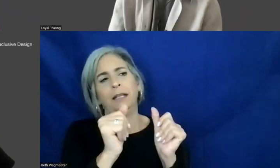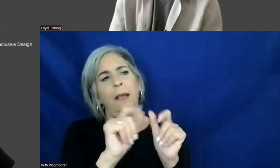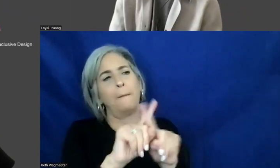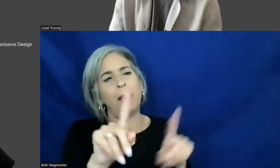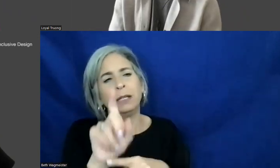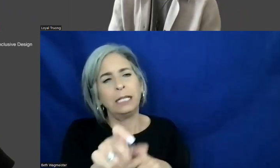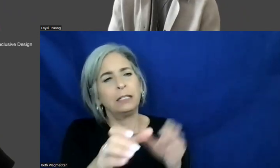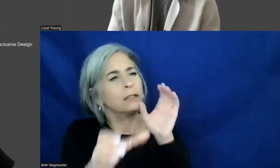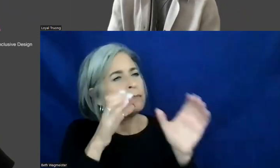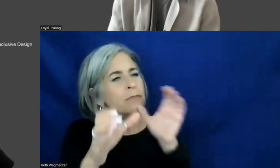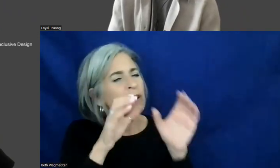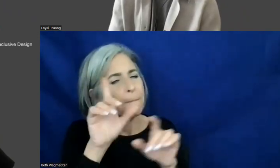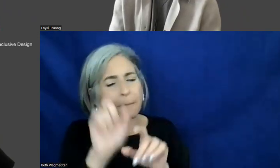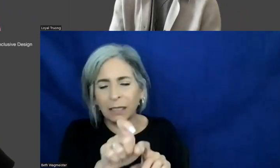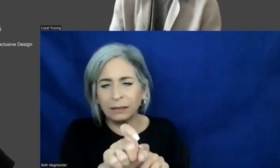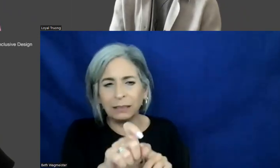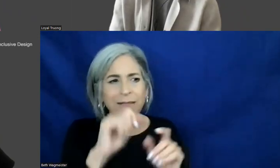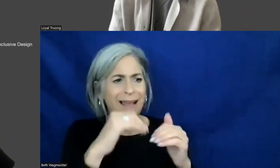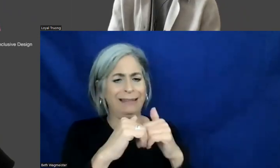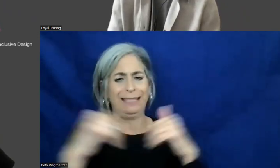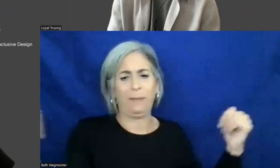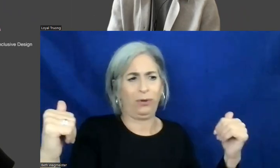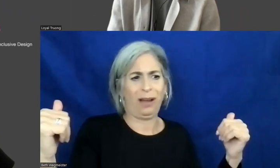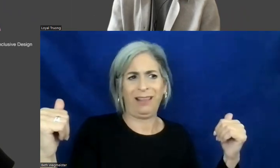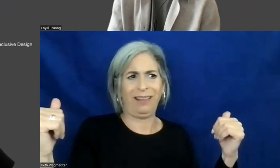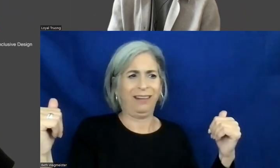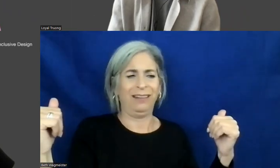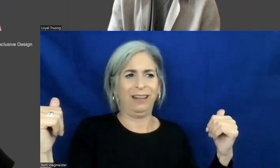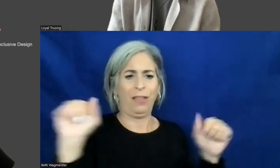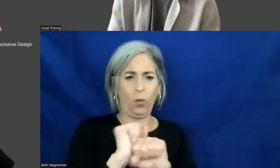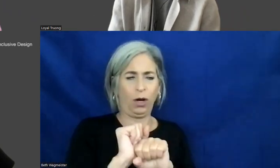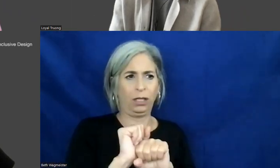communicate and not segregate our work, so it is done in a more efficient way.